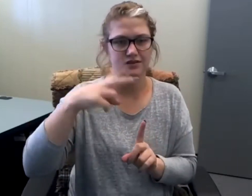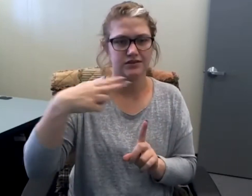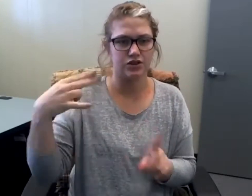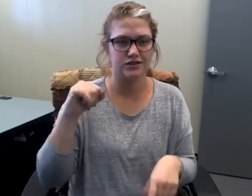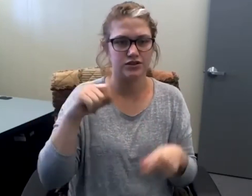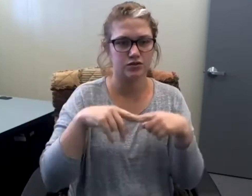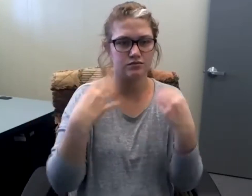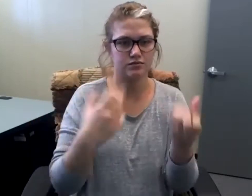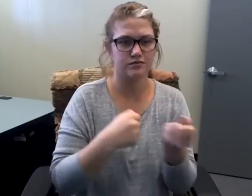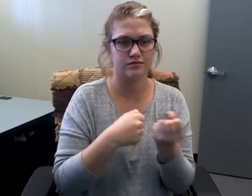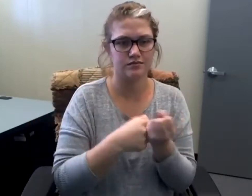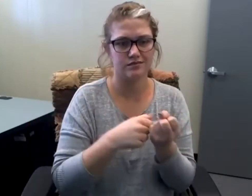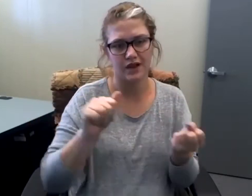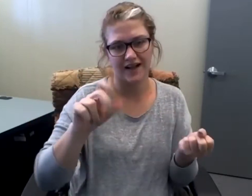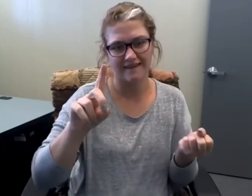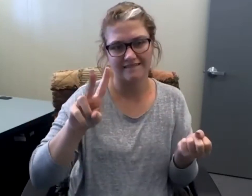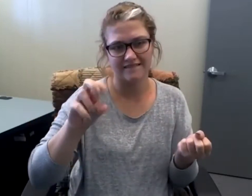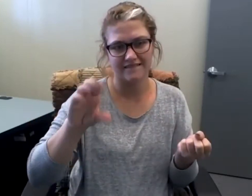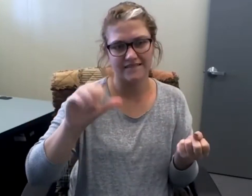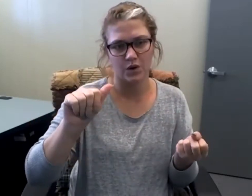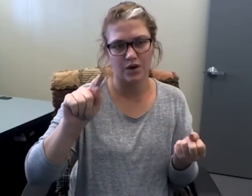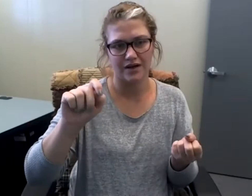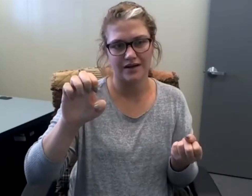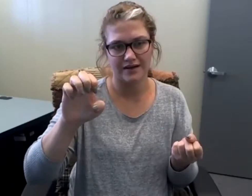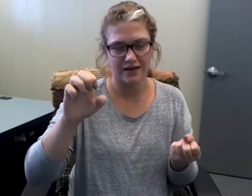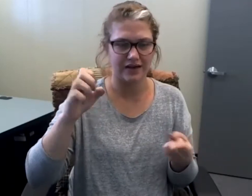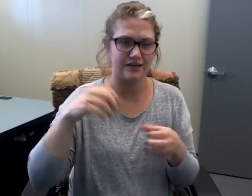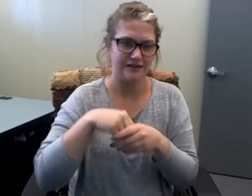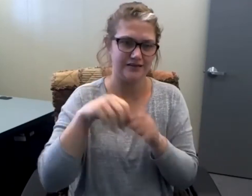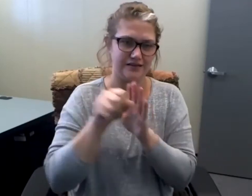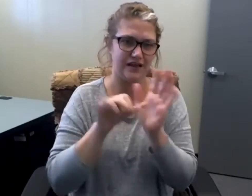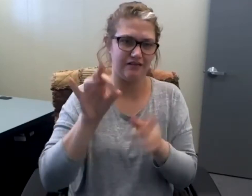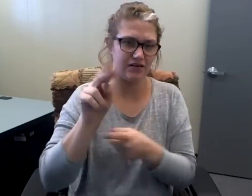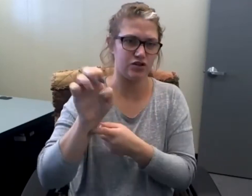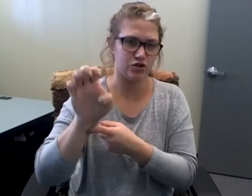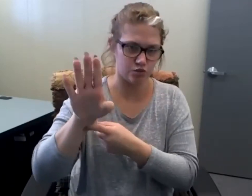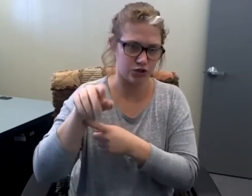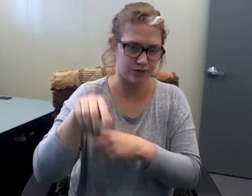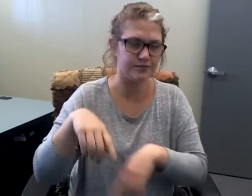in the Nebraska Commission for the Deaf and Hard of Hearing is to advocate for people in